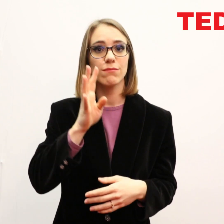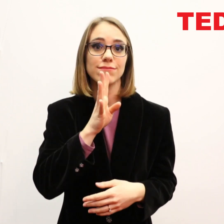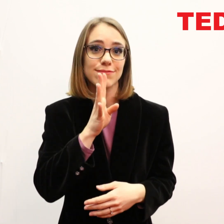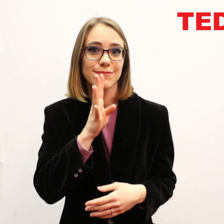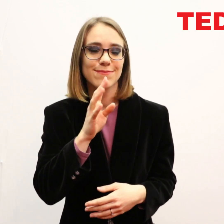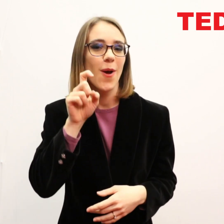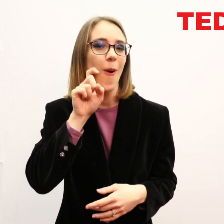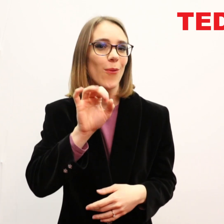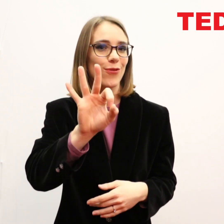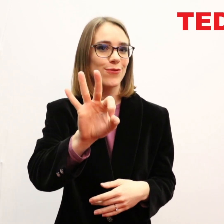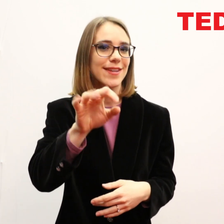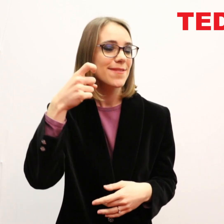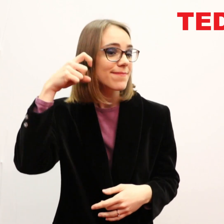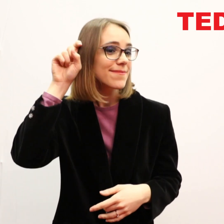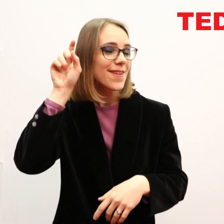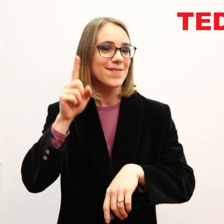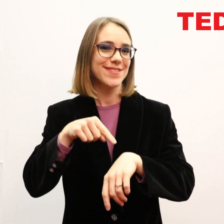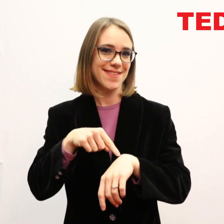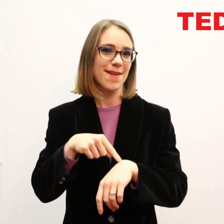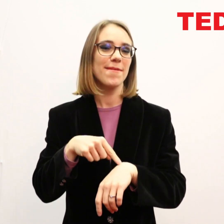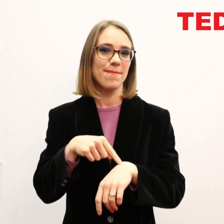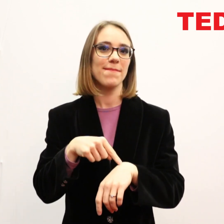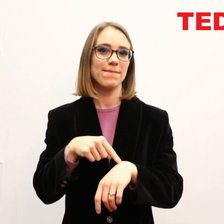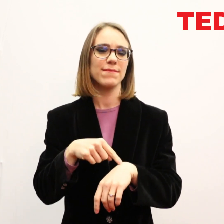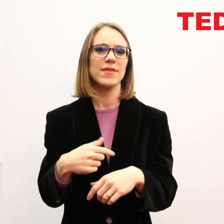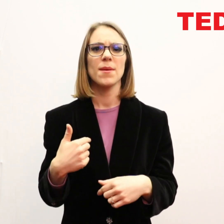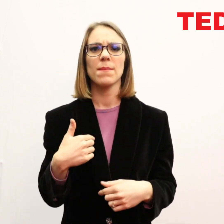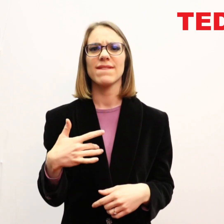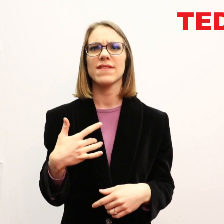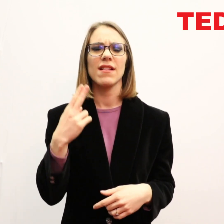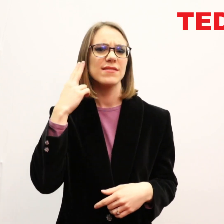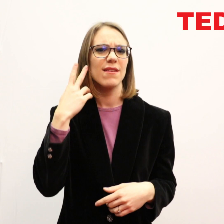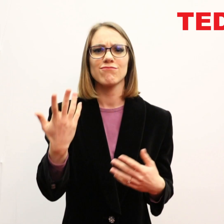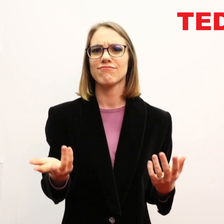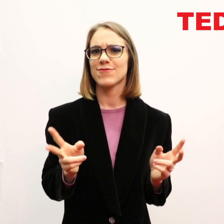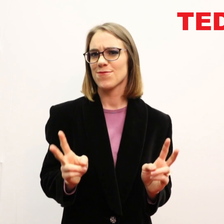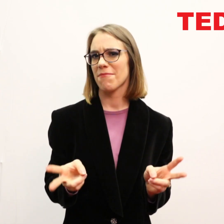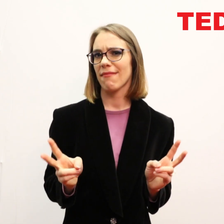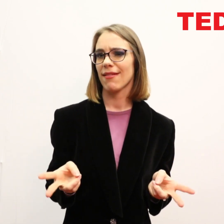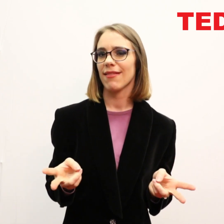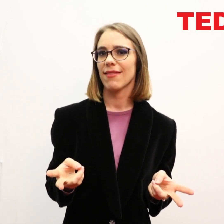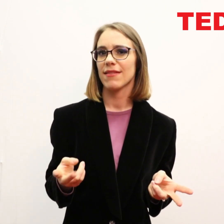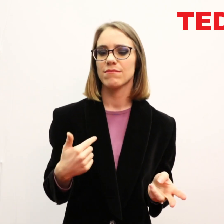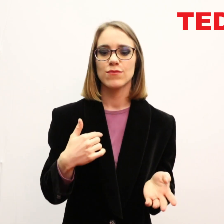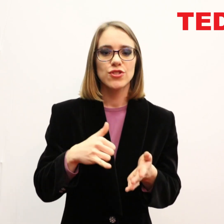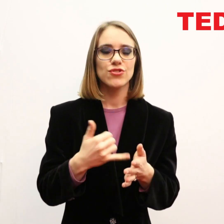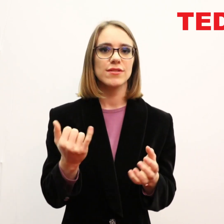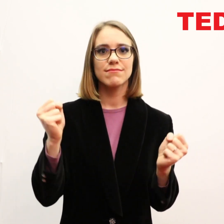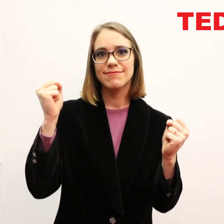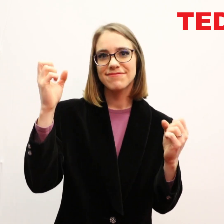I learned to speak verbally when I got my hearing aids for the first time at three years old. For me, being deaf is normal.